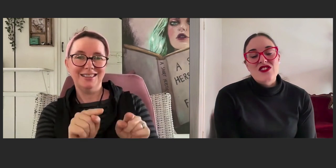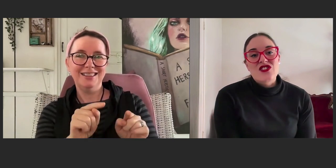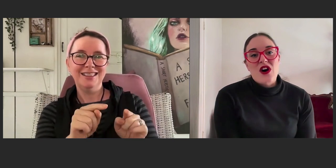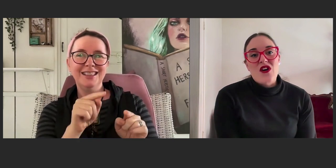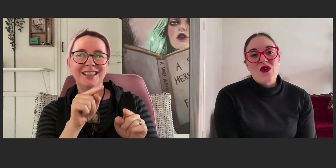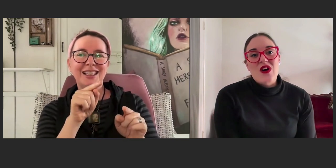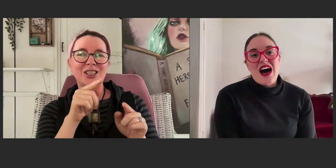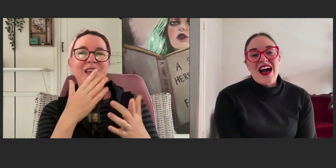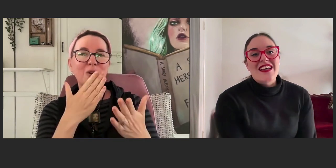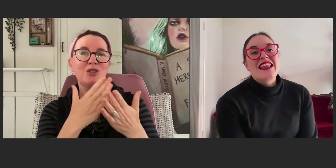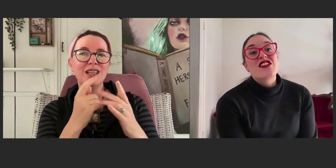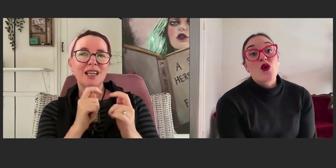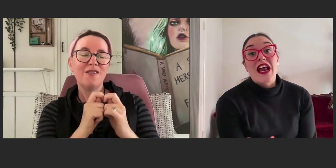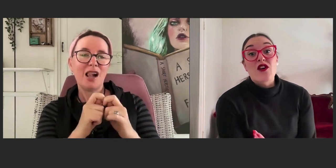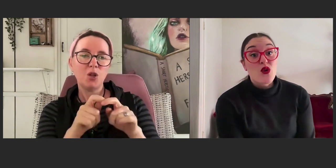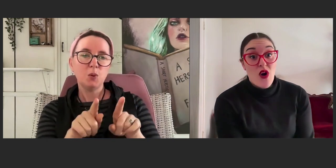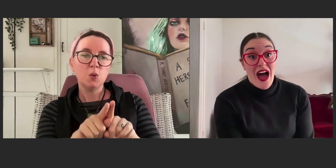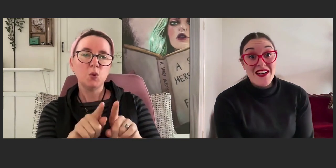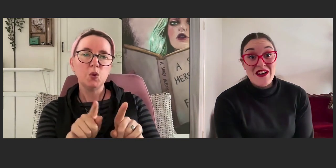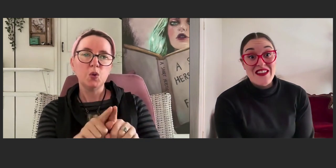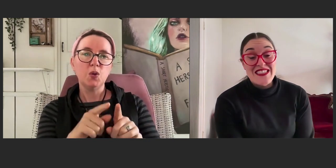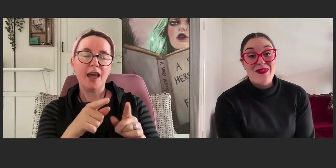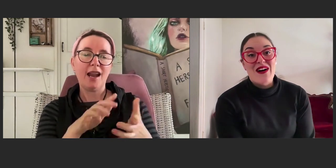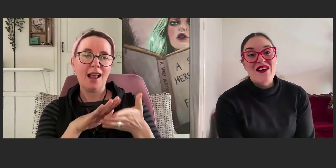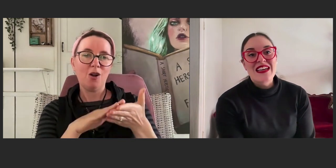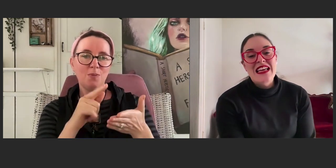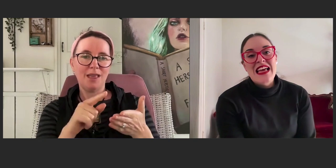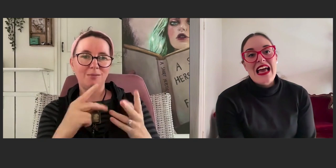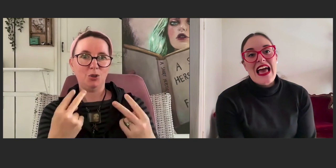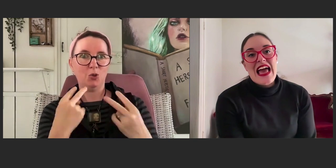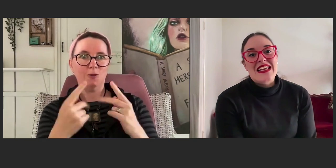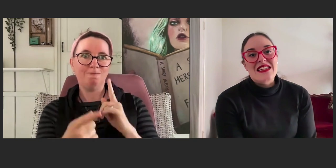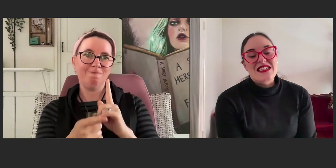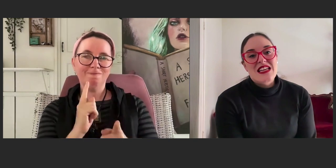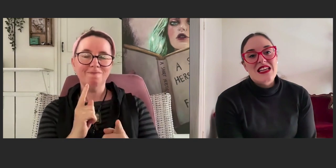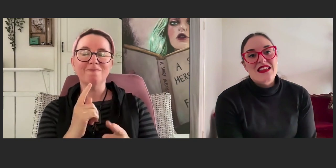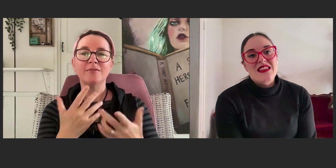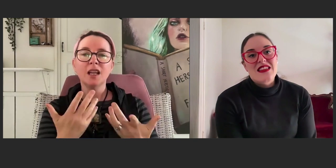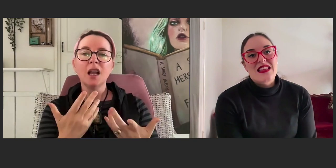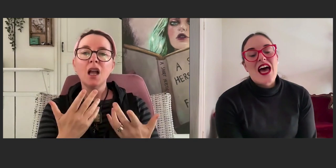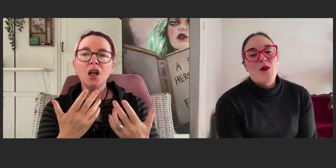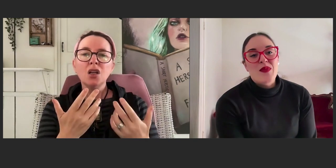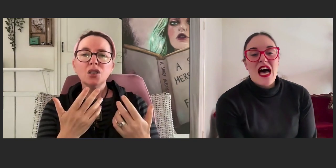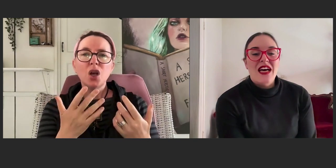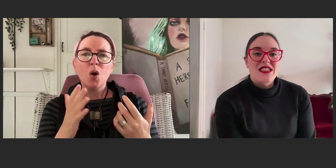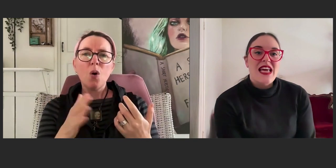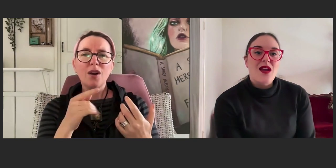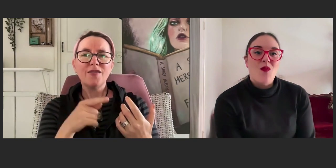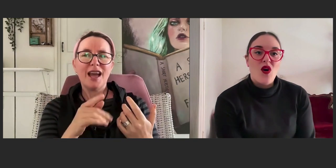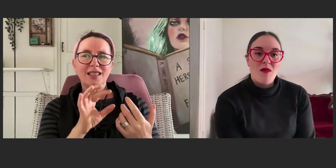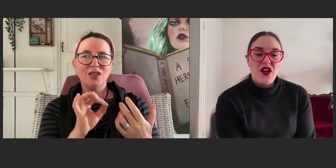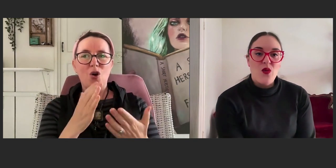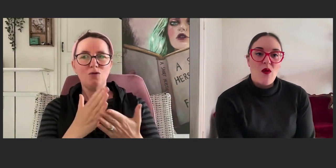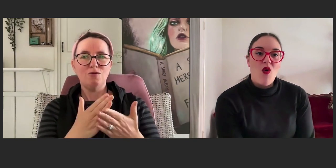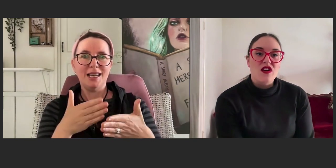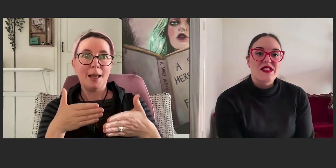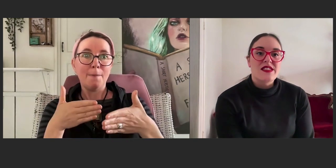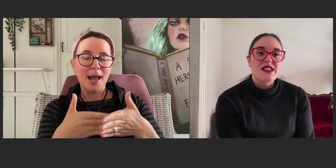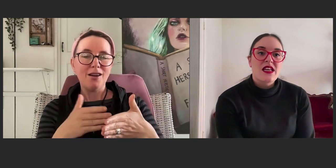So, they saw that I could write on this blog and that helped them to understand more about who I was.